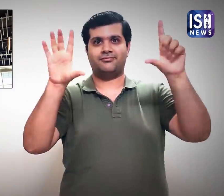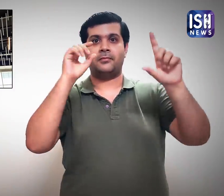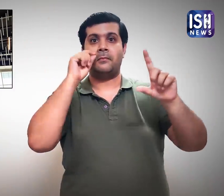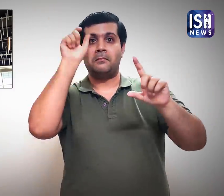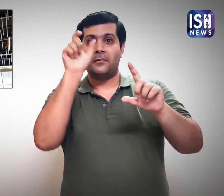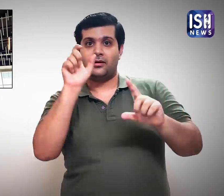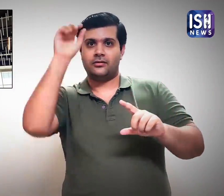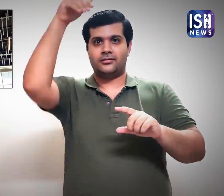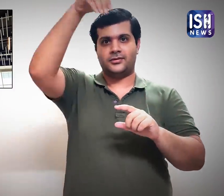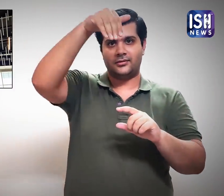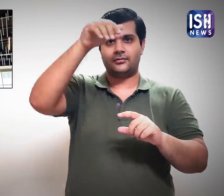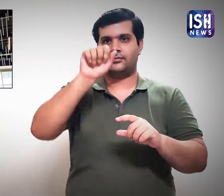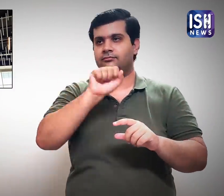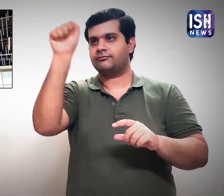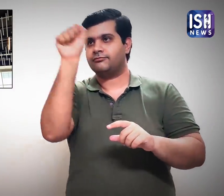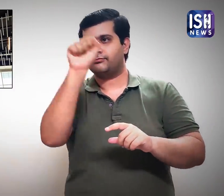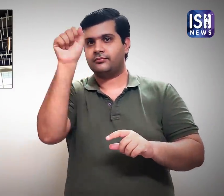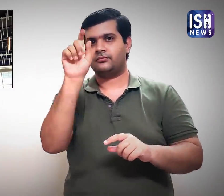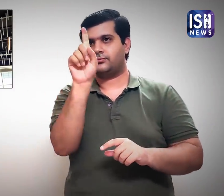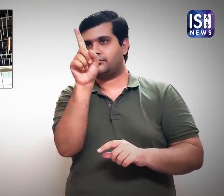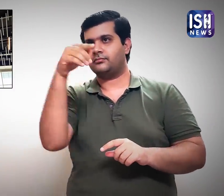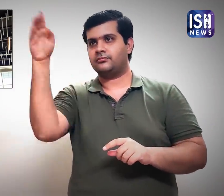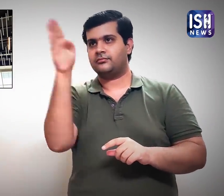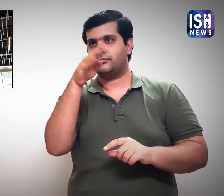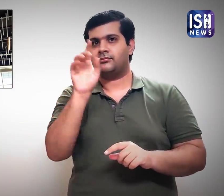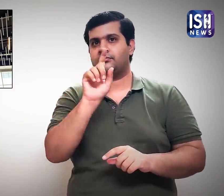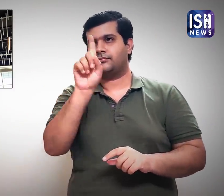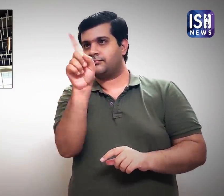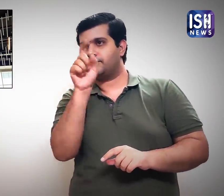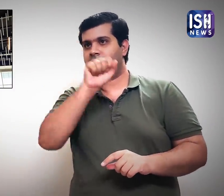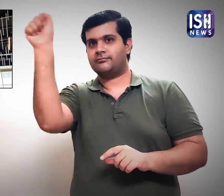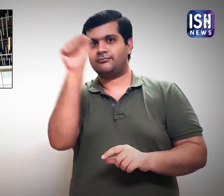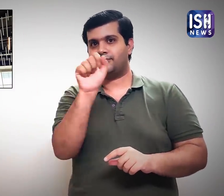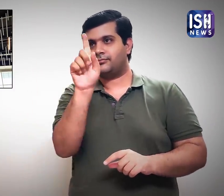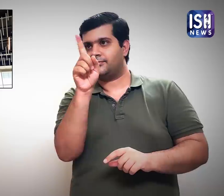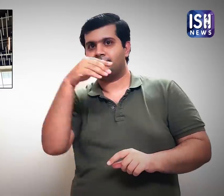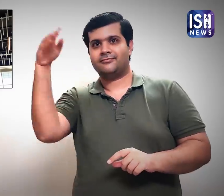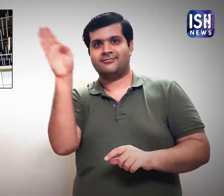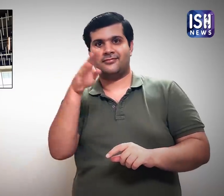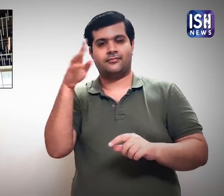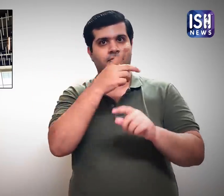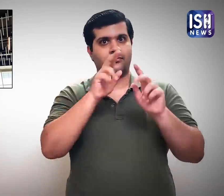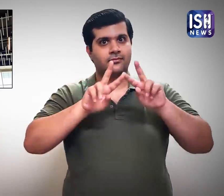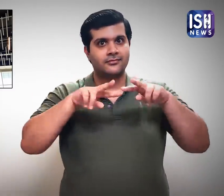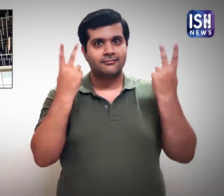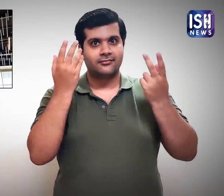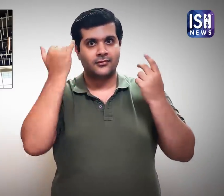Where a man is painting the minutes by hand.